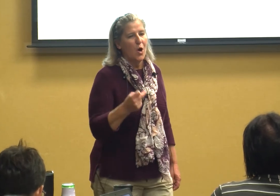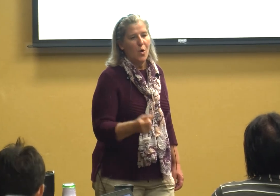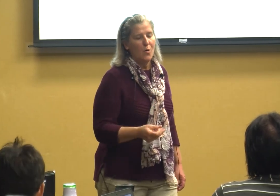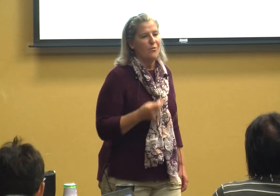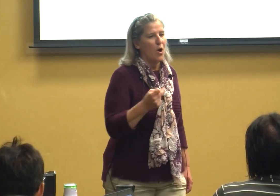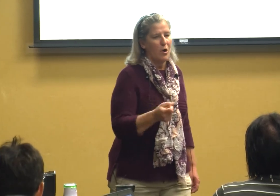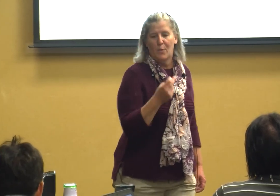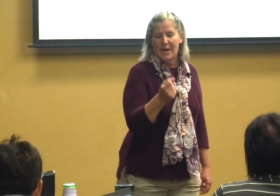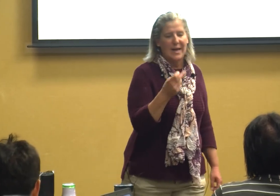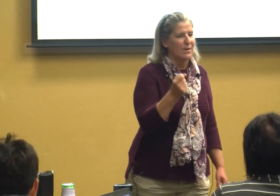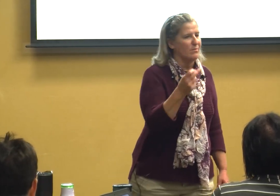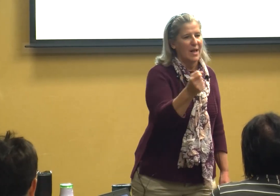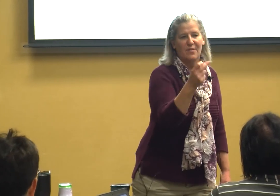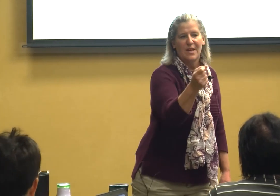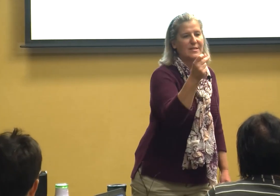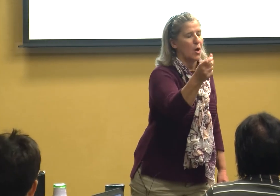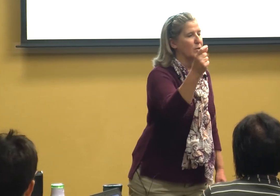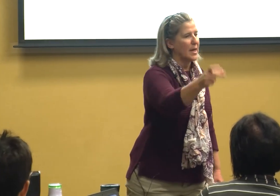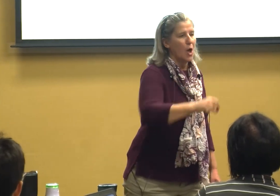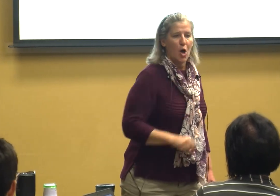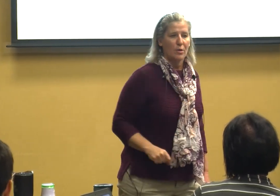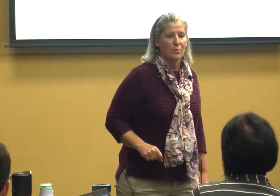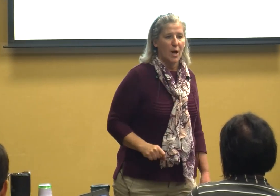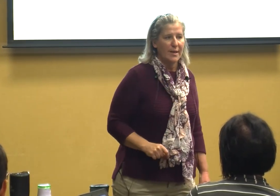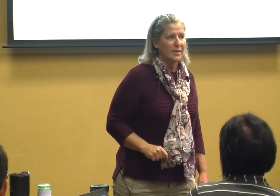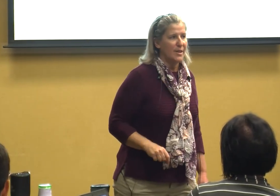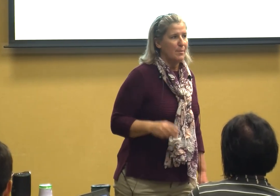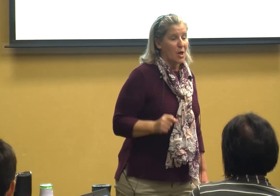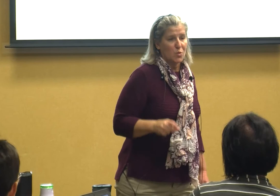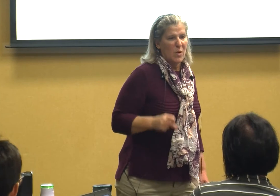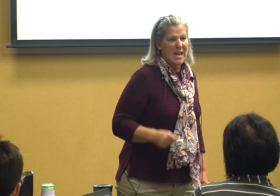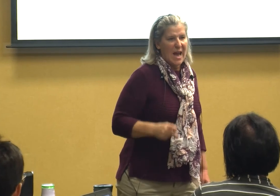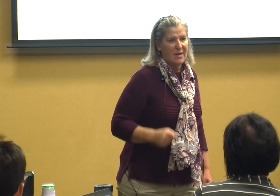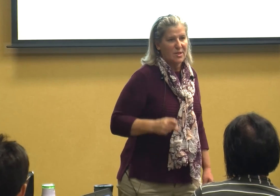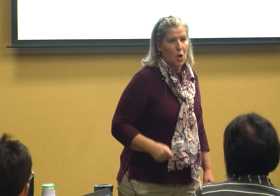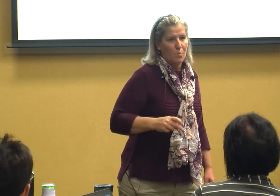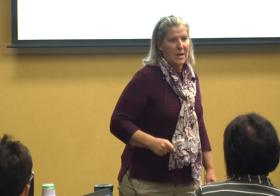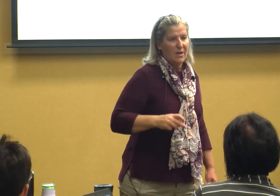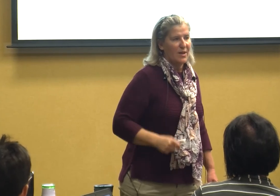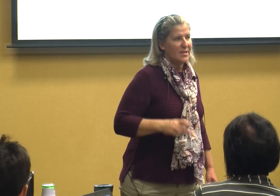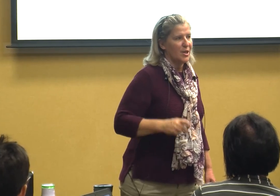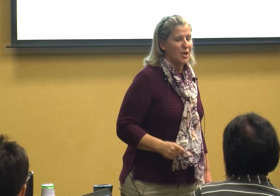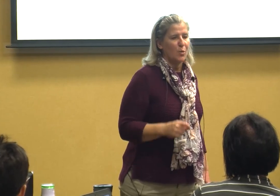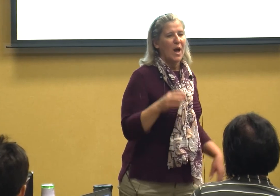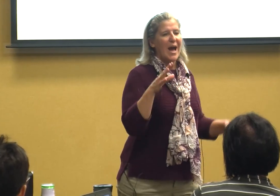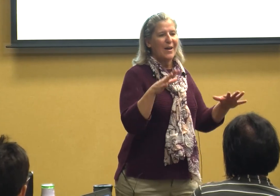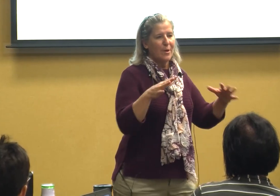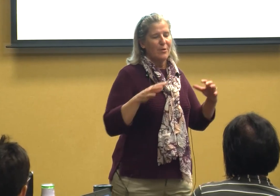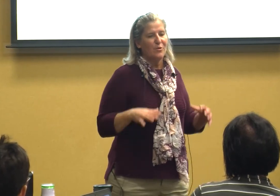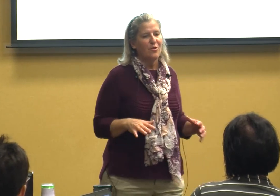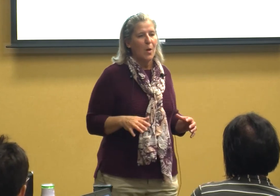far we get like this all day long right because we have so many things to do I'd rather you slow